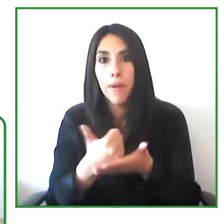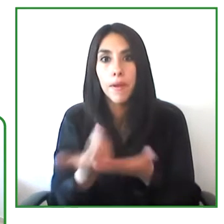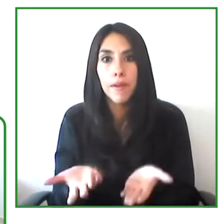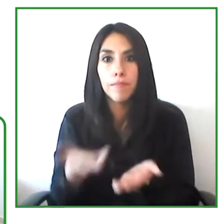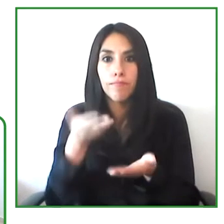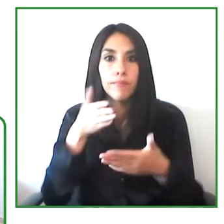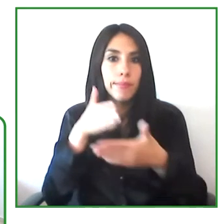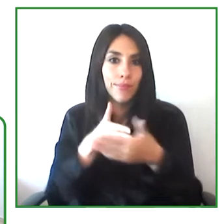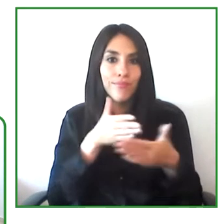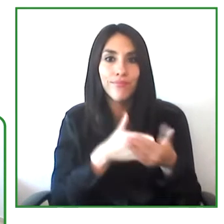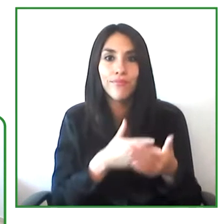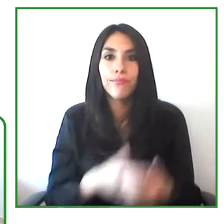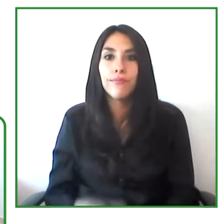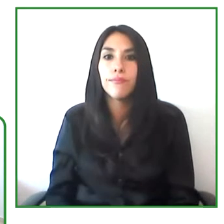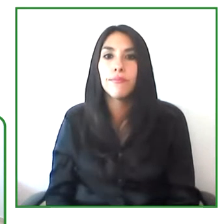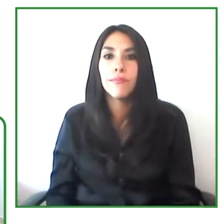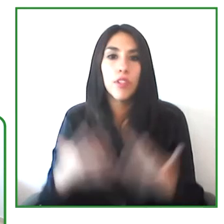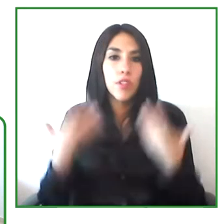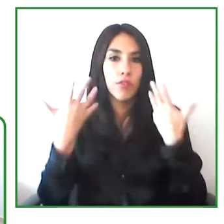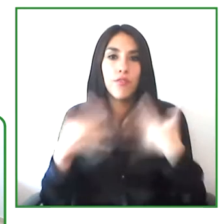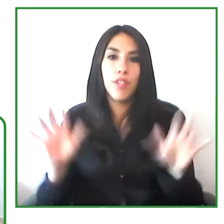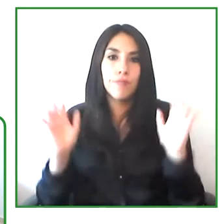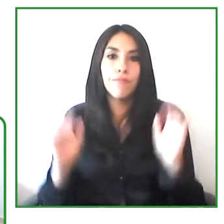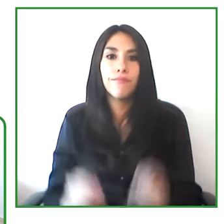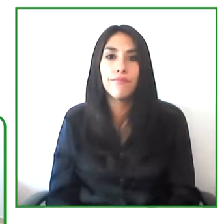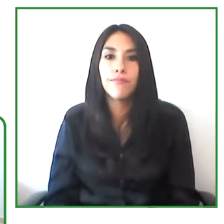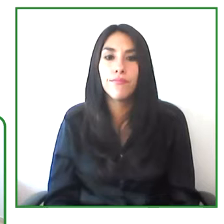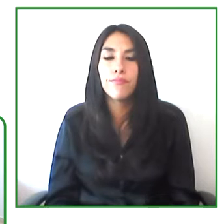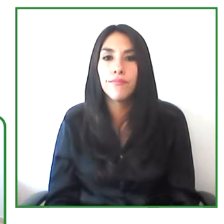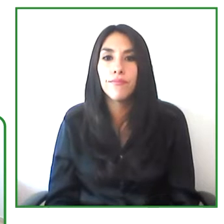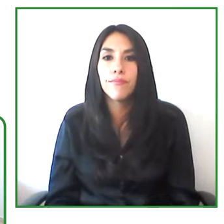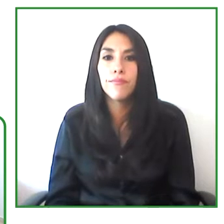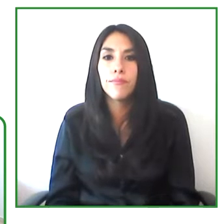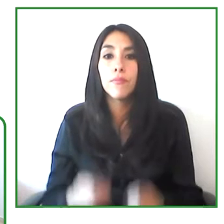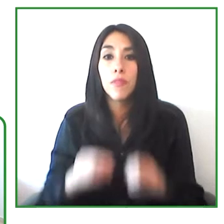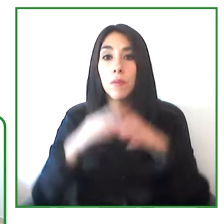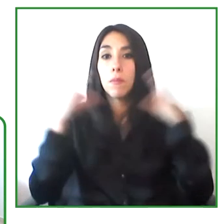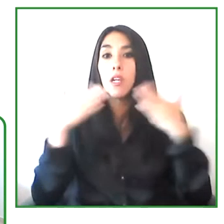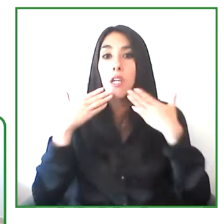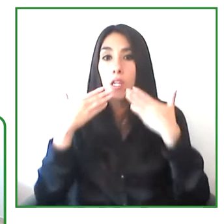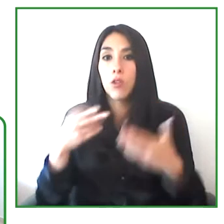Thank you very much. Henry Now in Santiago, Chile,